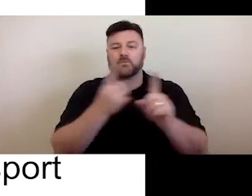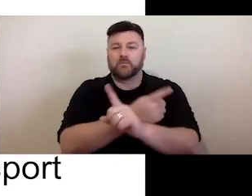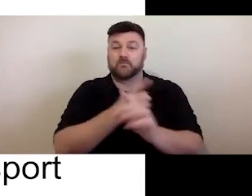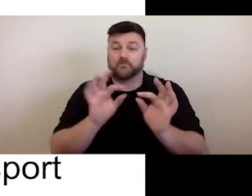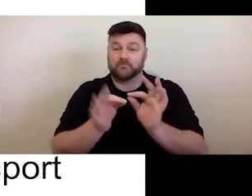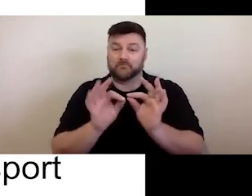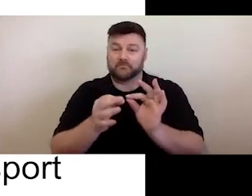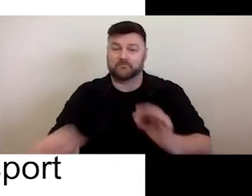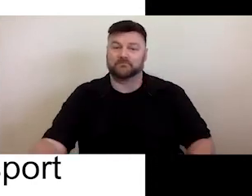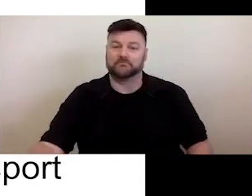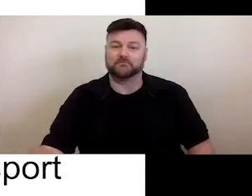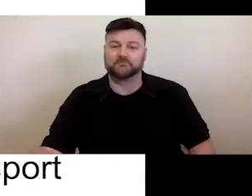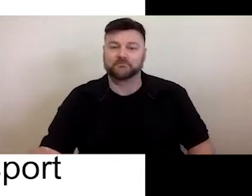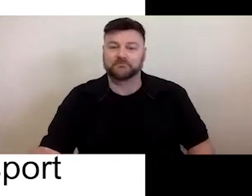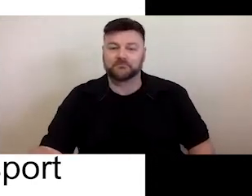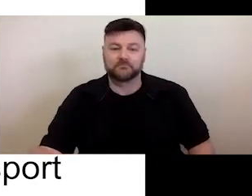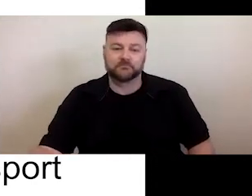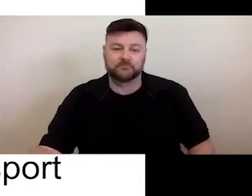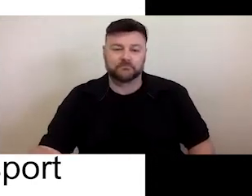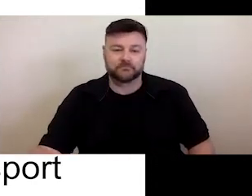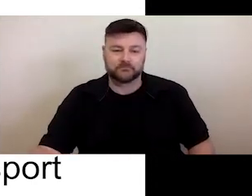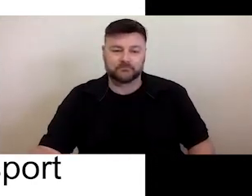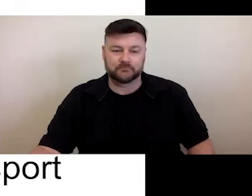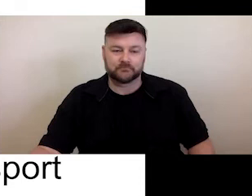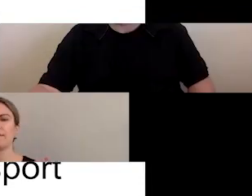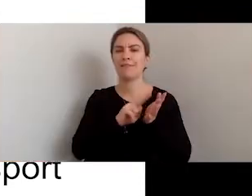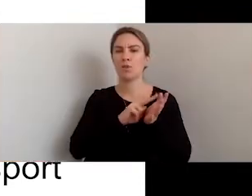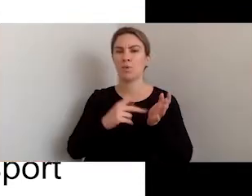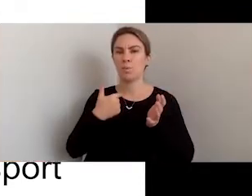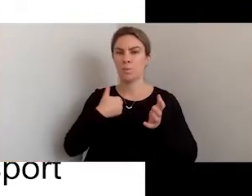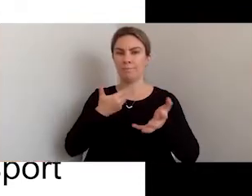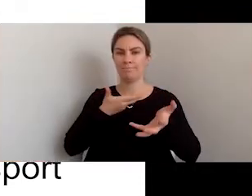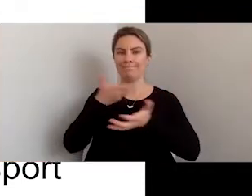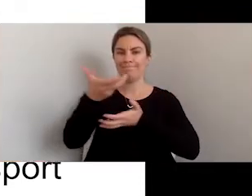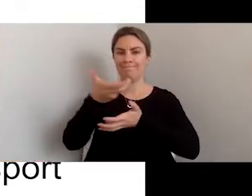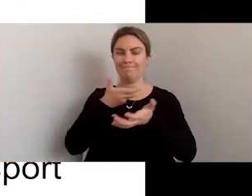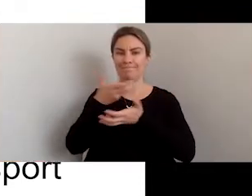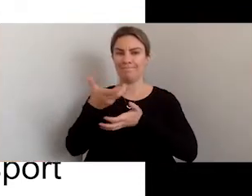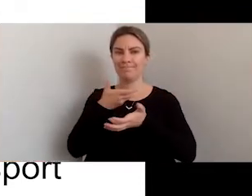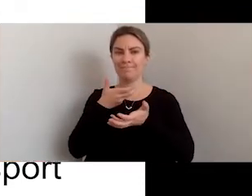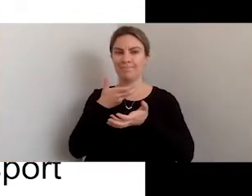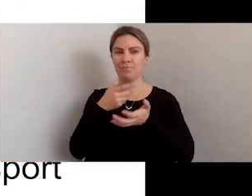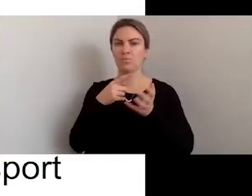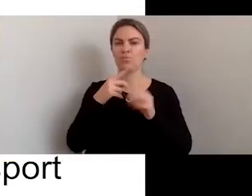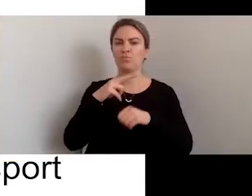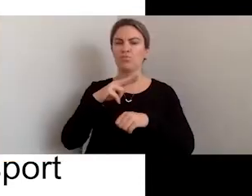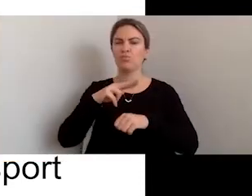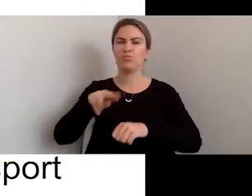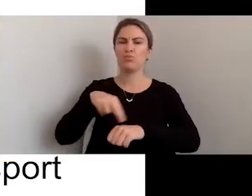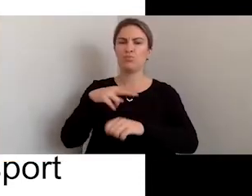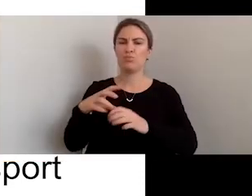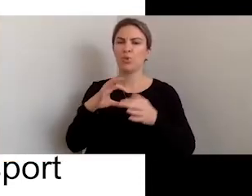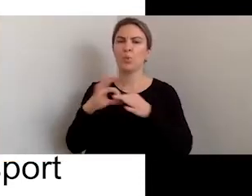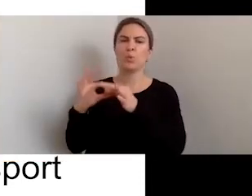United Nations' convention on the